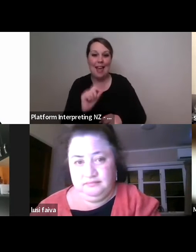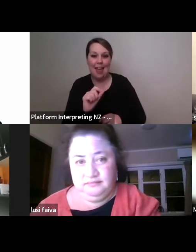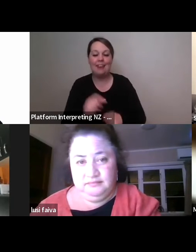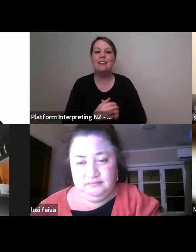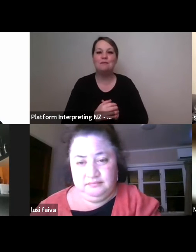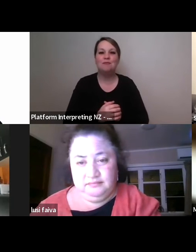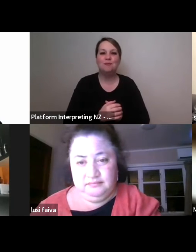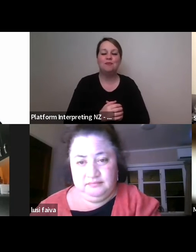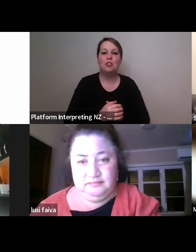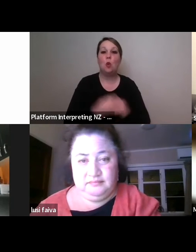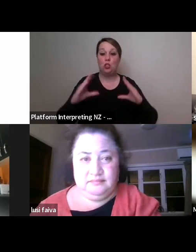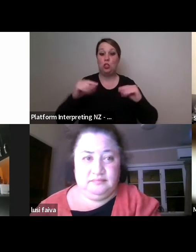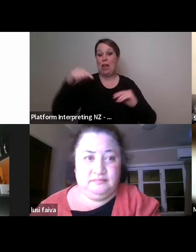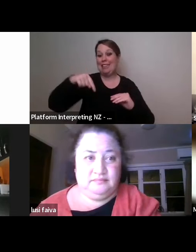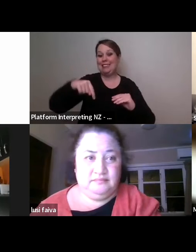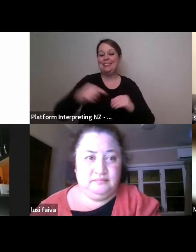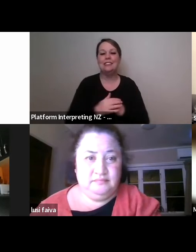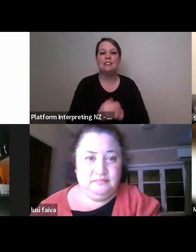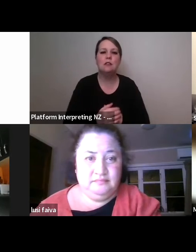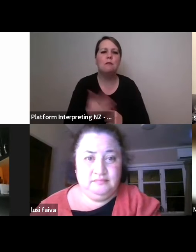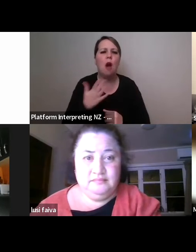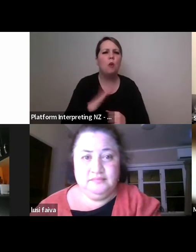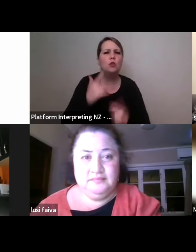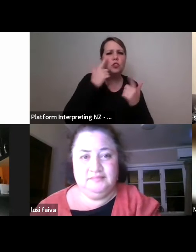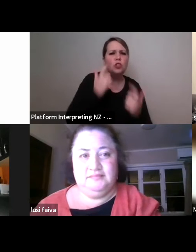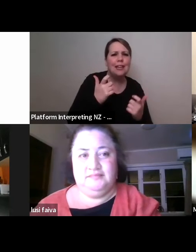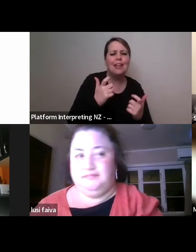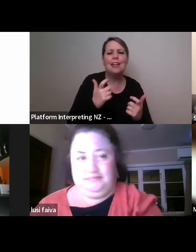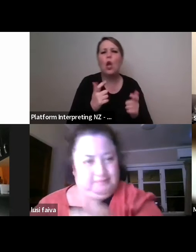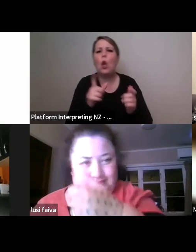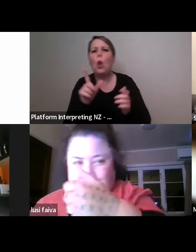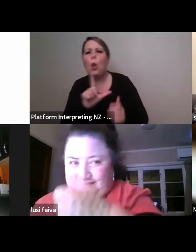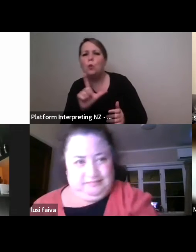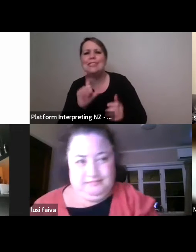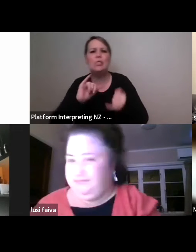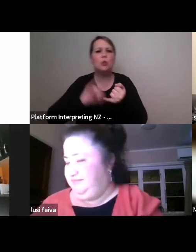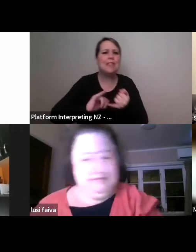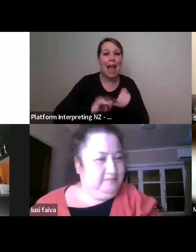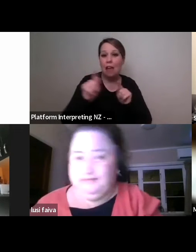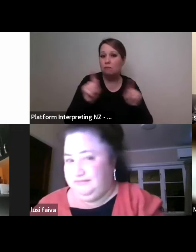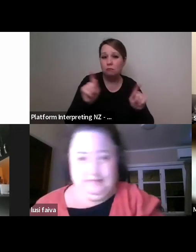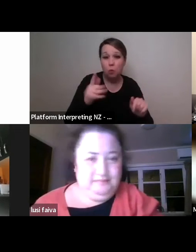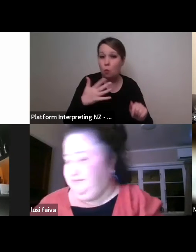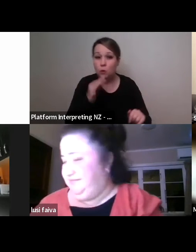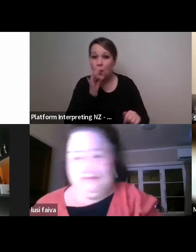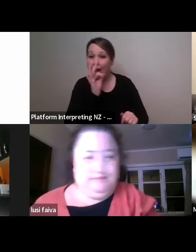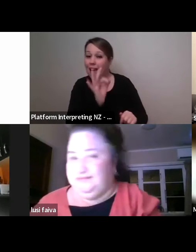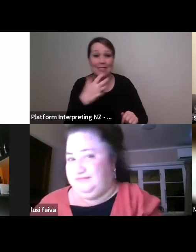but before that one I just want to check in Lusi and Suzanne do you have anything else uh you had for Marc before we end with our final question